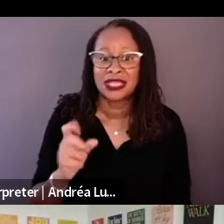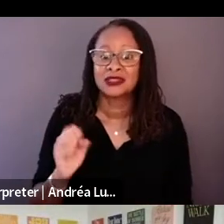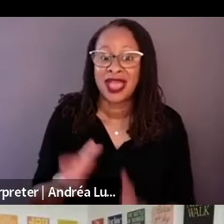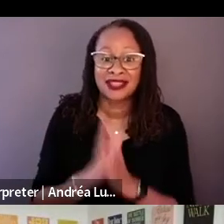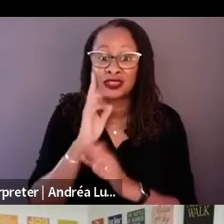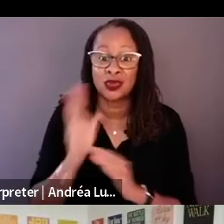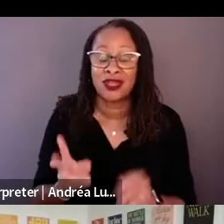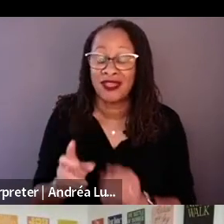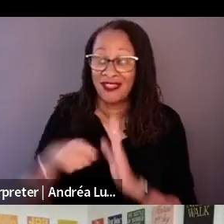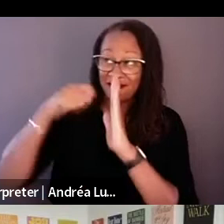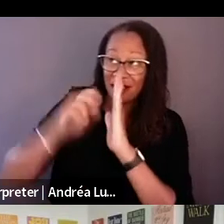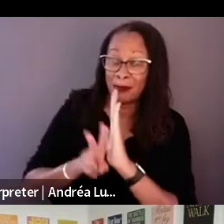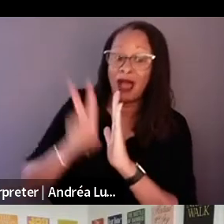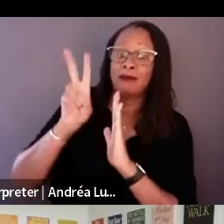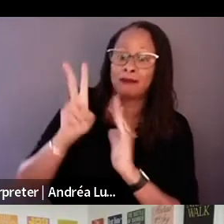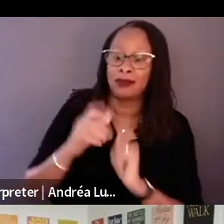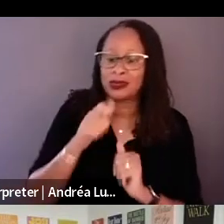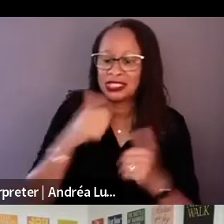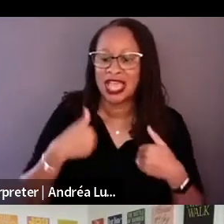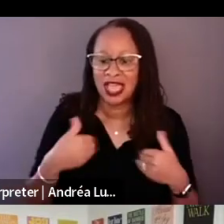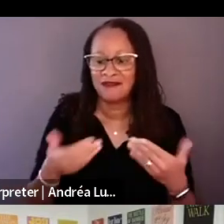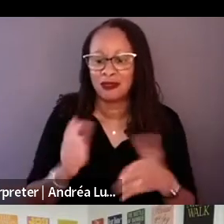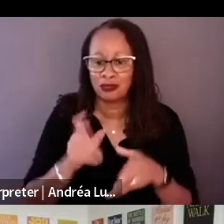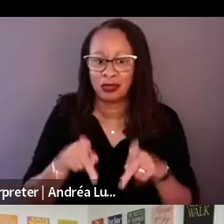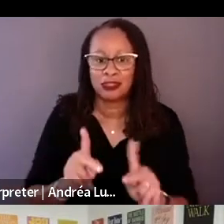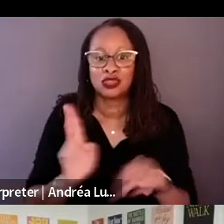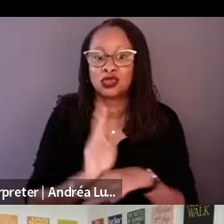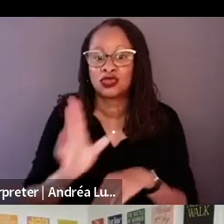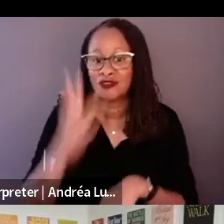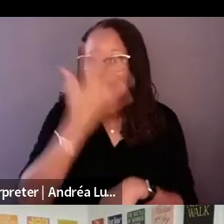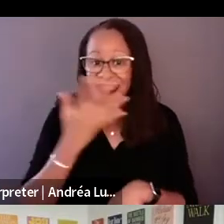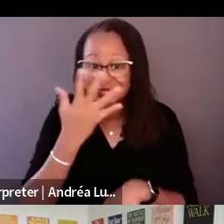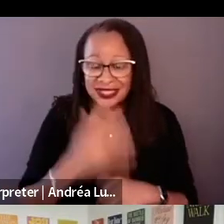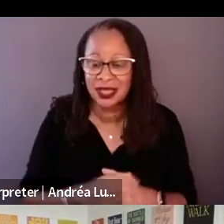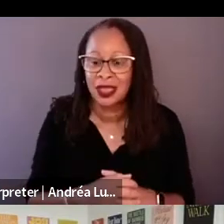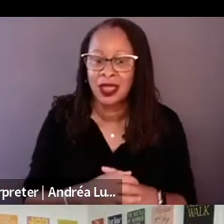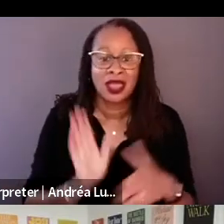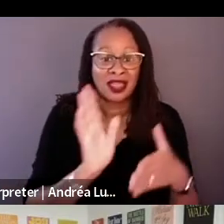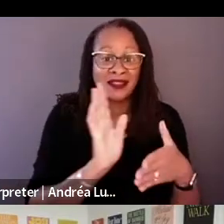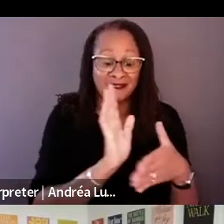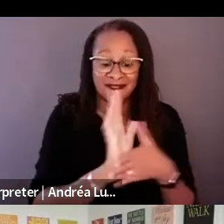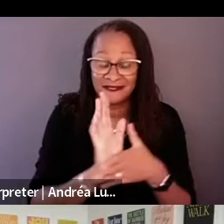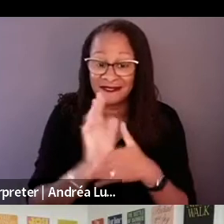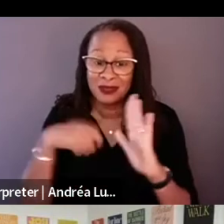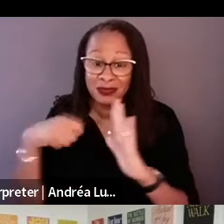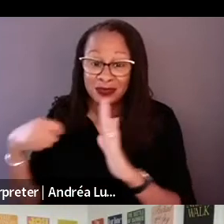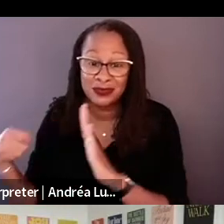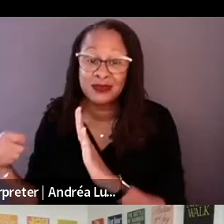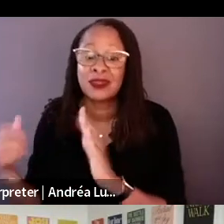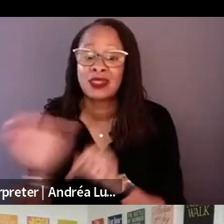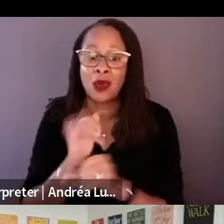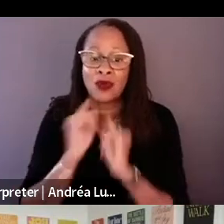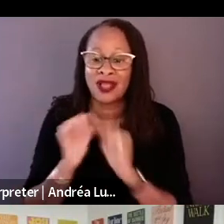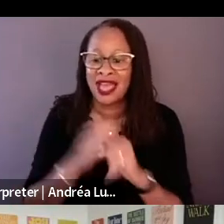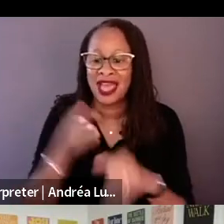We filmed the whole interview, and then after the fact, Ramin wrote her a let and said you're part